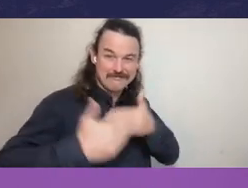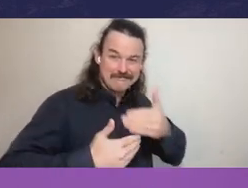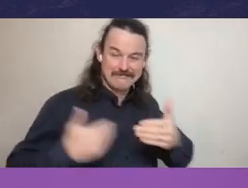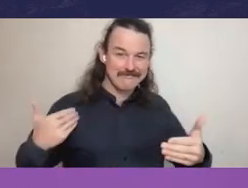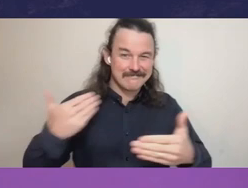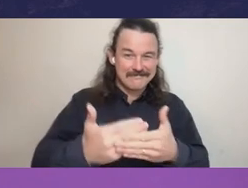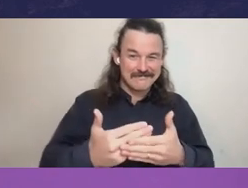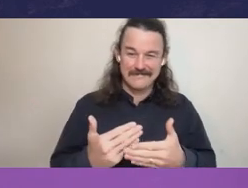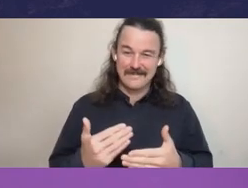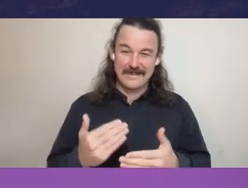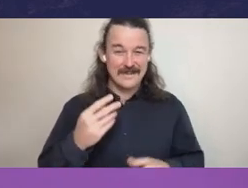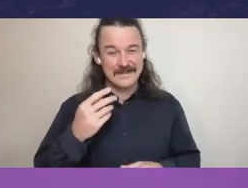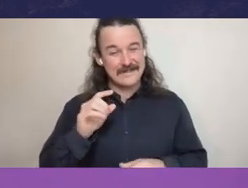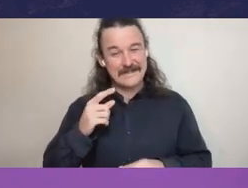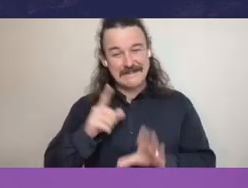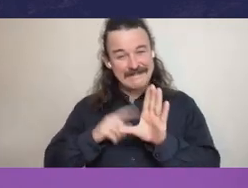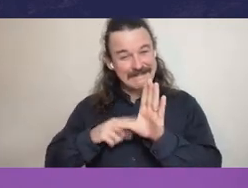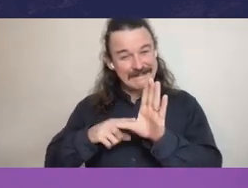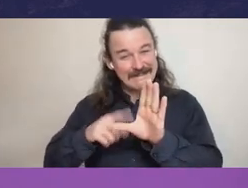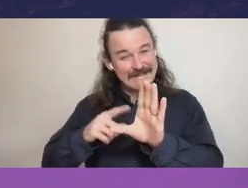The way we report on how we perform to the public,